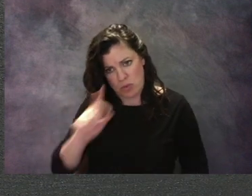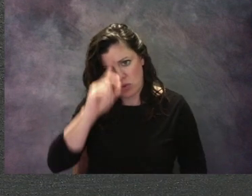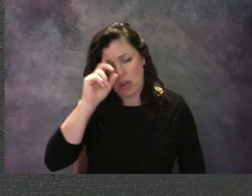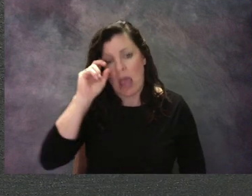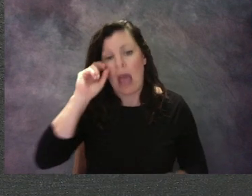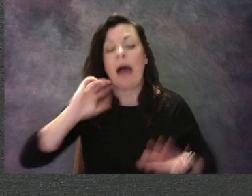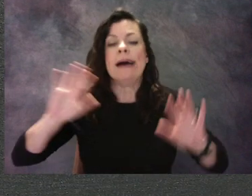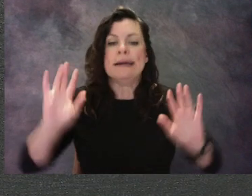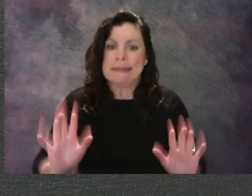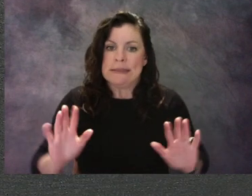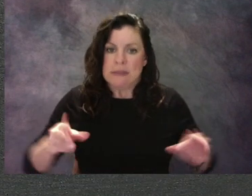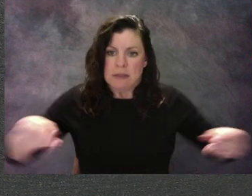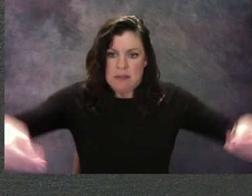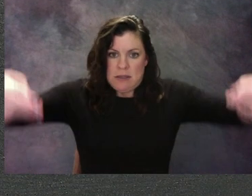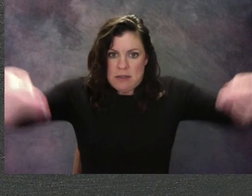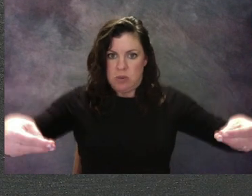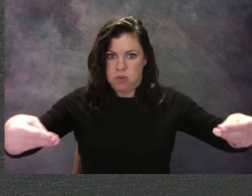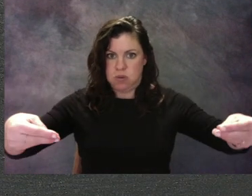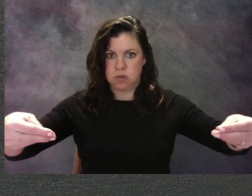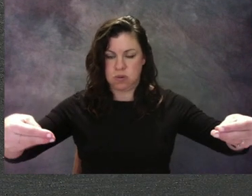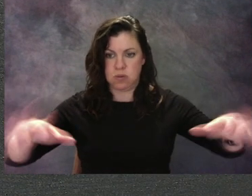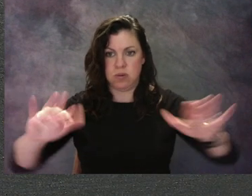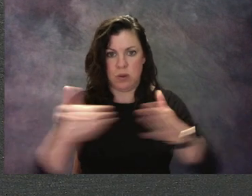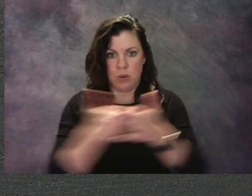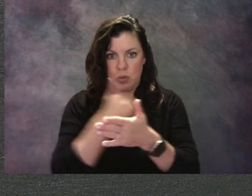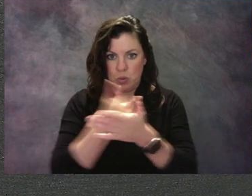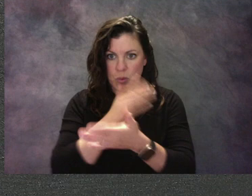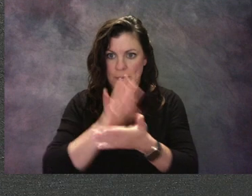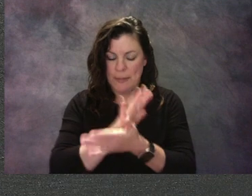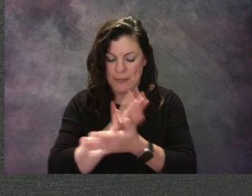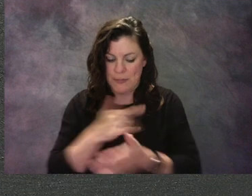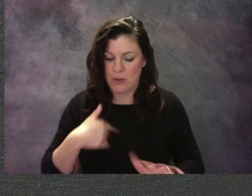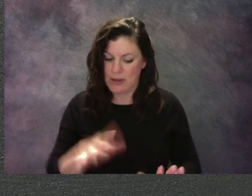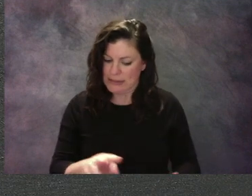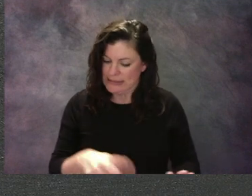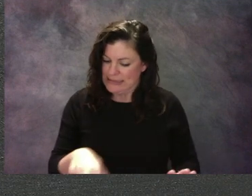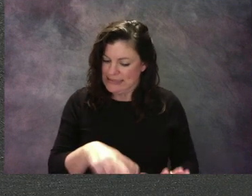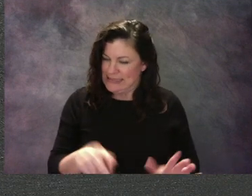Anything was possible as long as it was empty, but somehow,